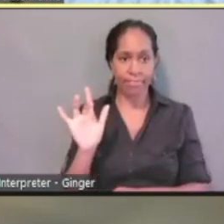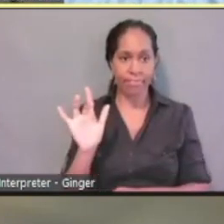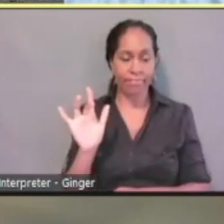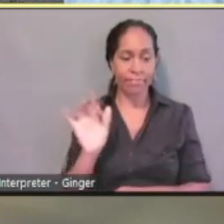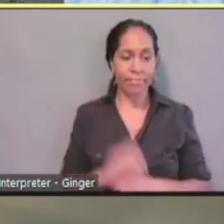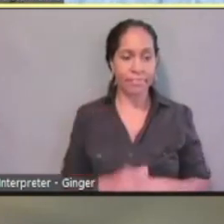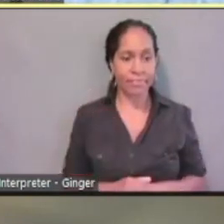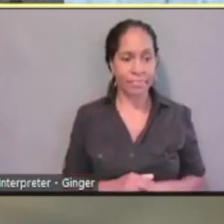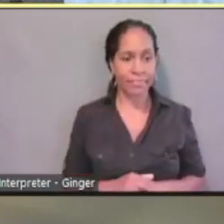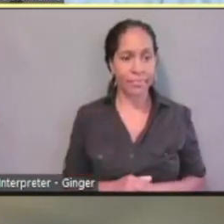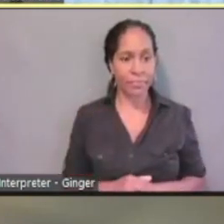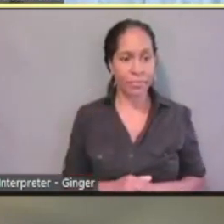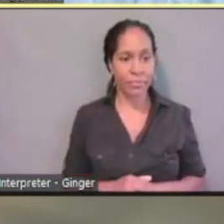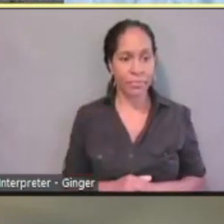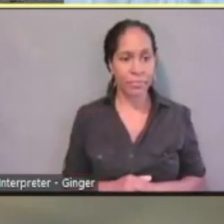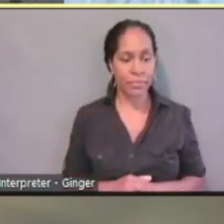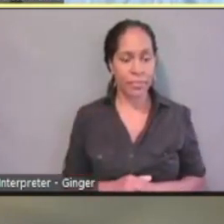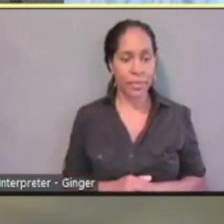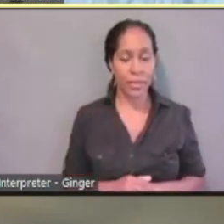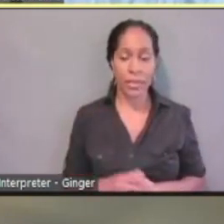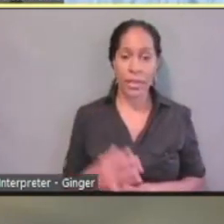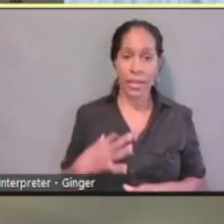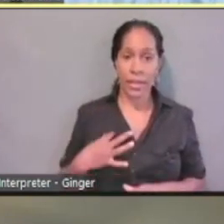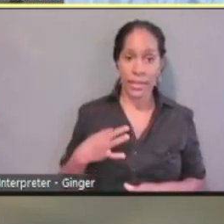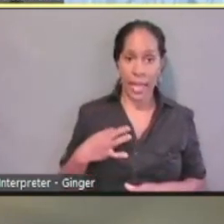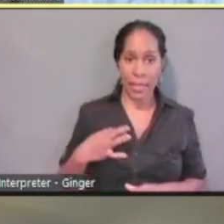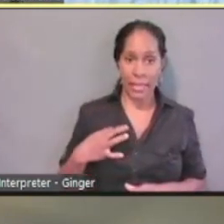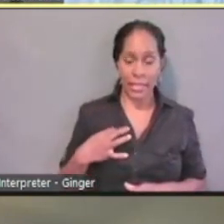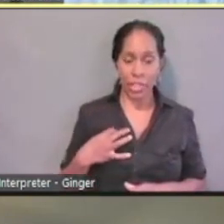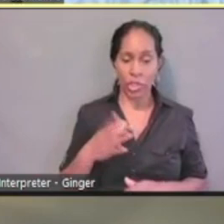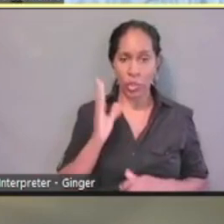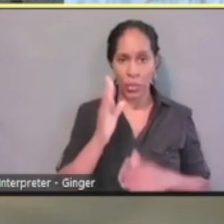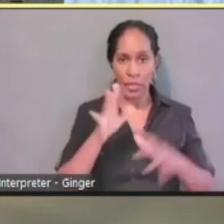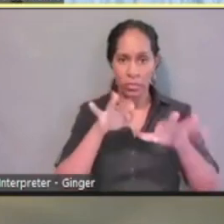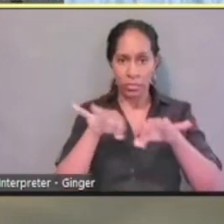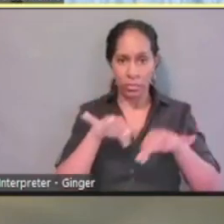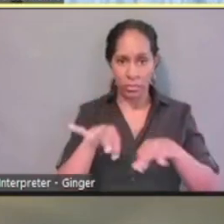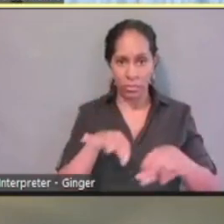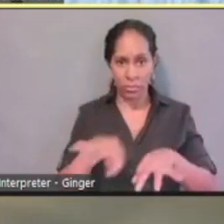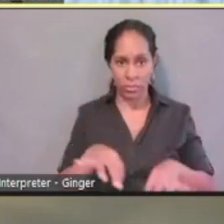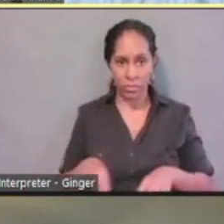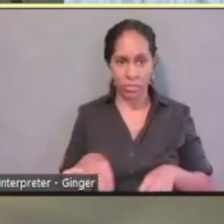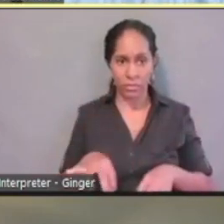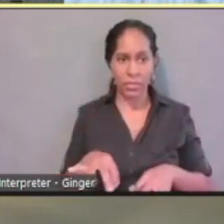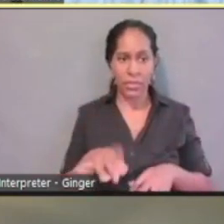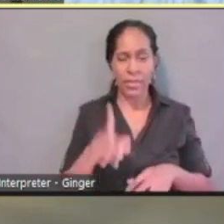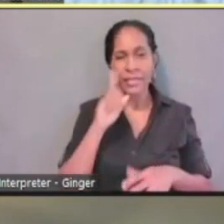And our application that we're gonna go through today, while it's only for medical assistance,